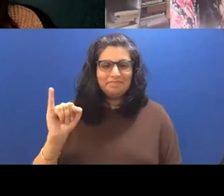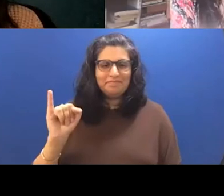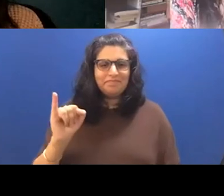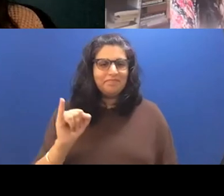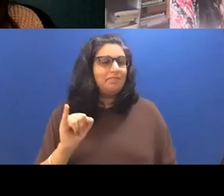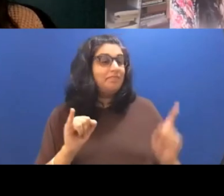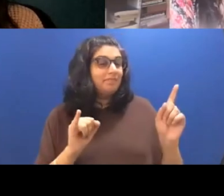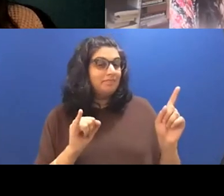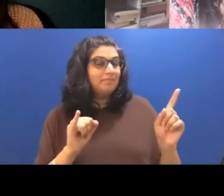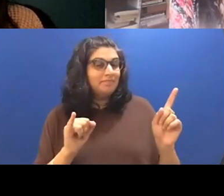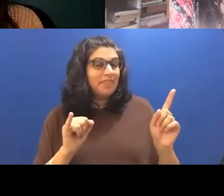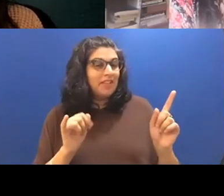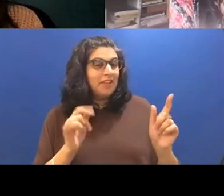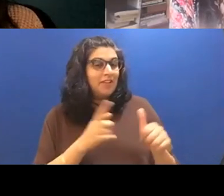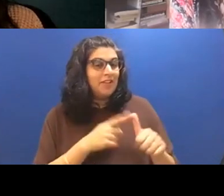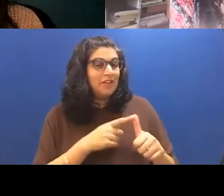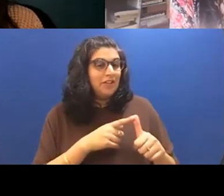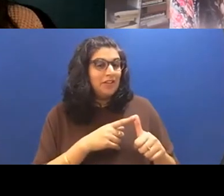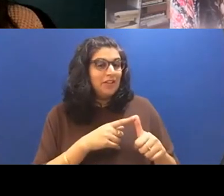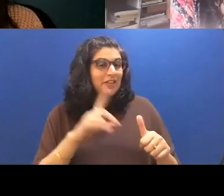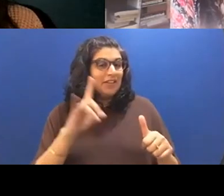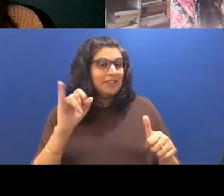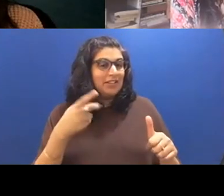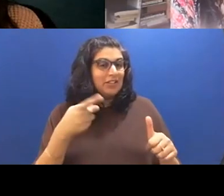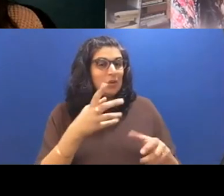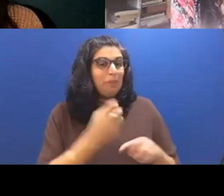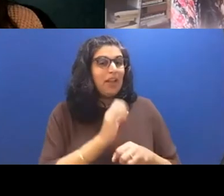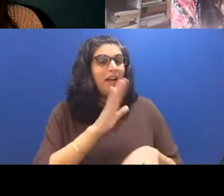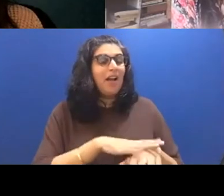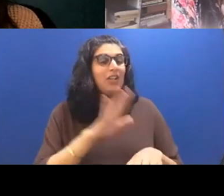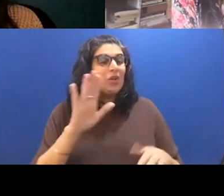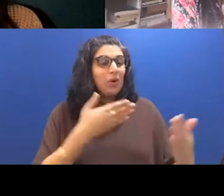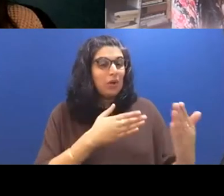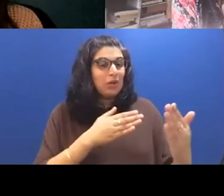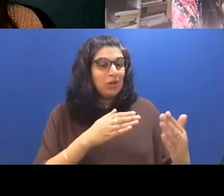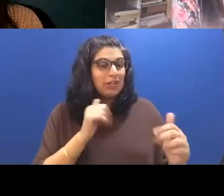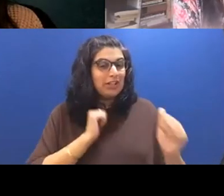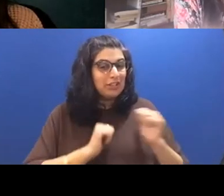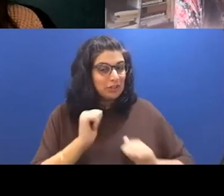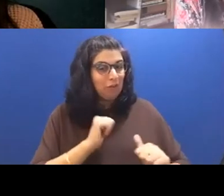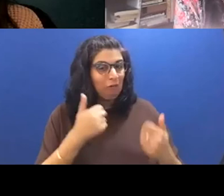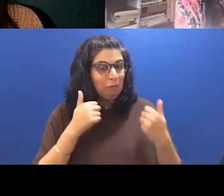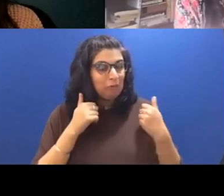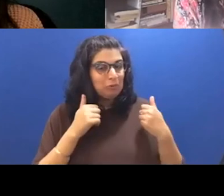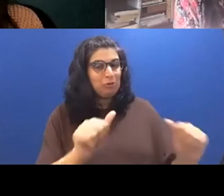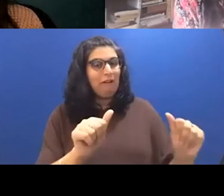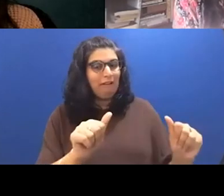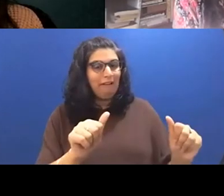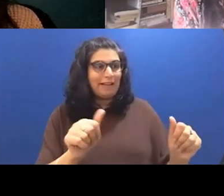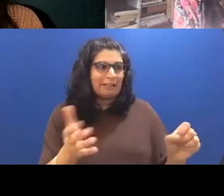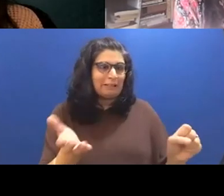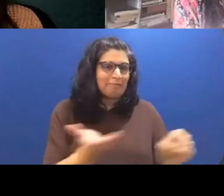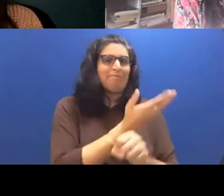the first dish that you make on your cooking show that I've been trying to get you to do.